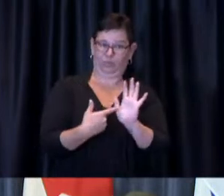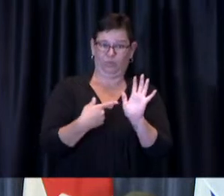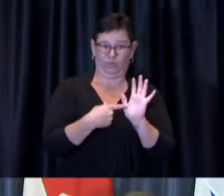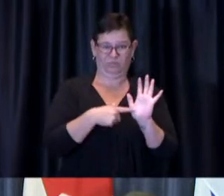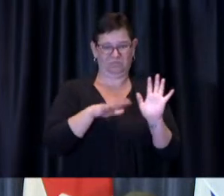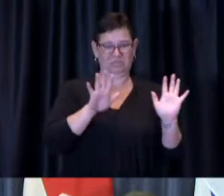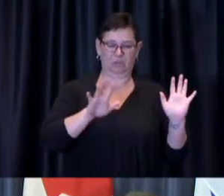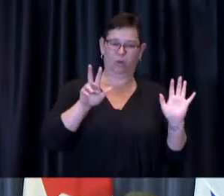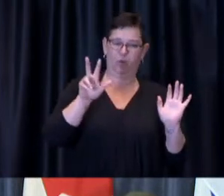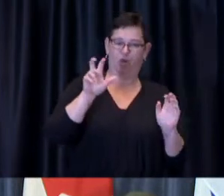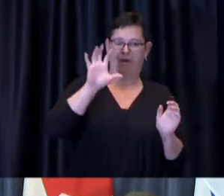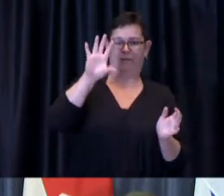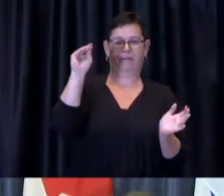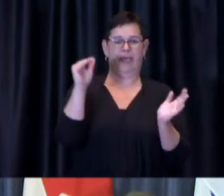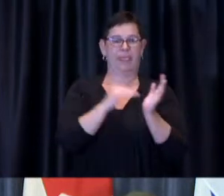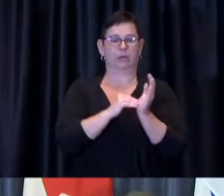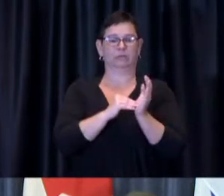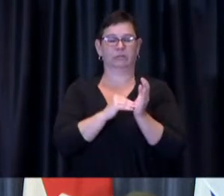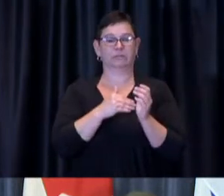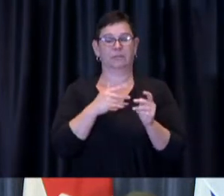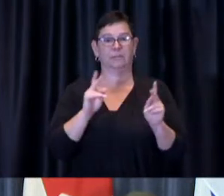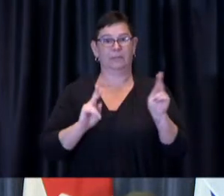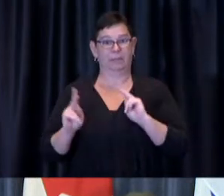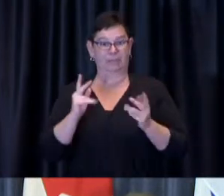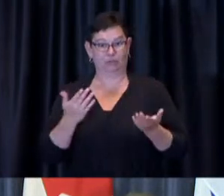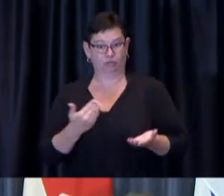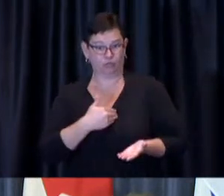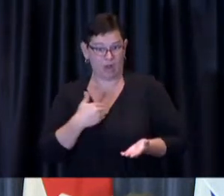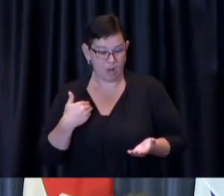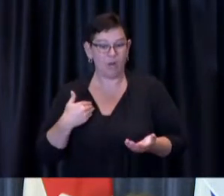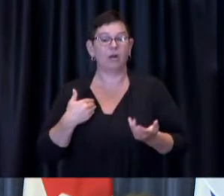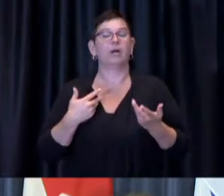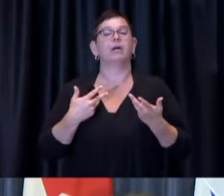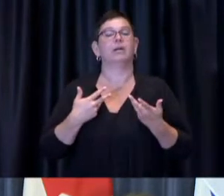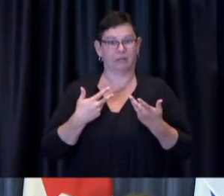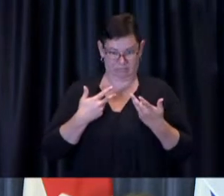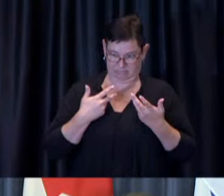Torontonians who are eligible for their second dose of vaccine.